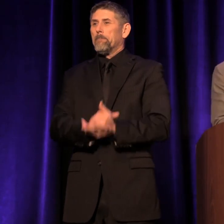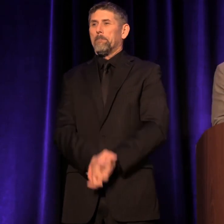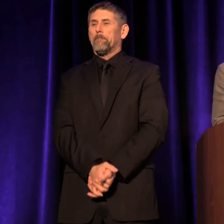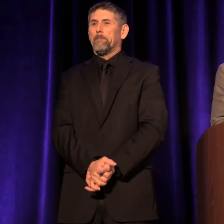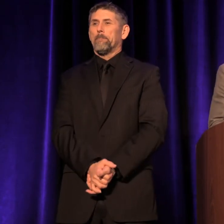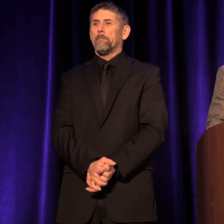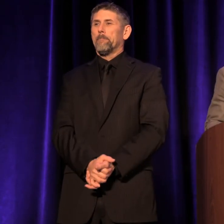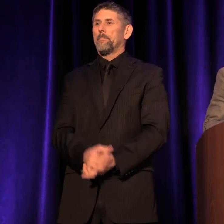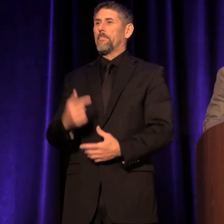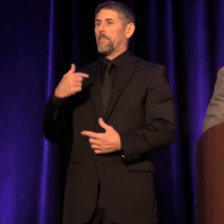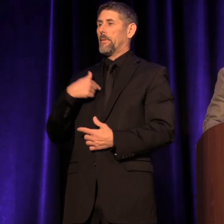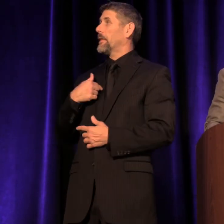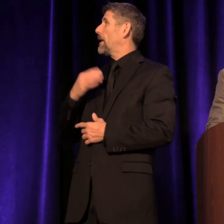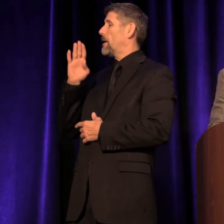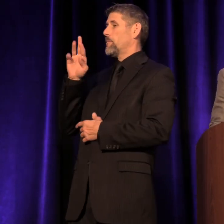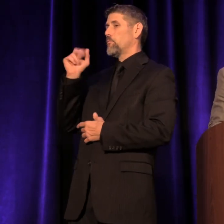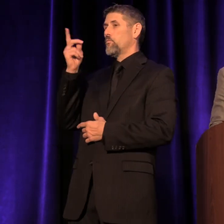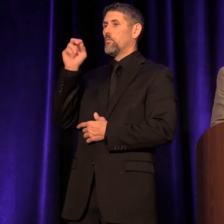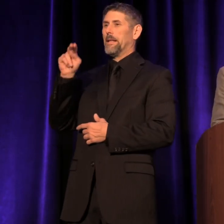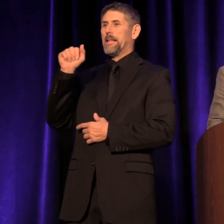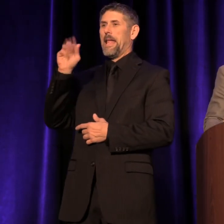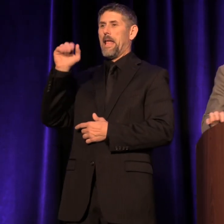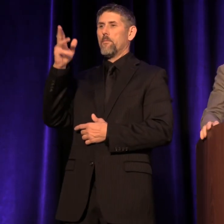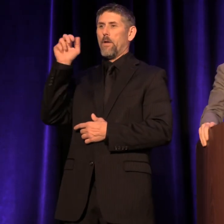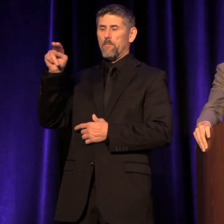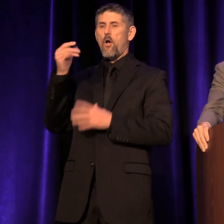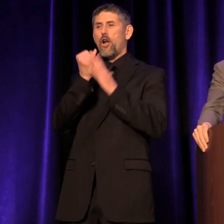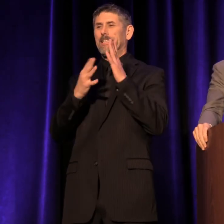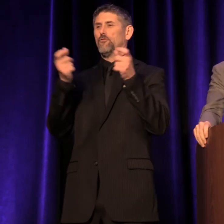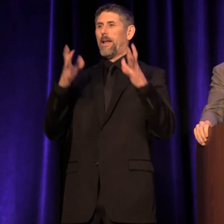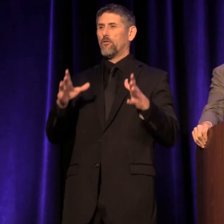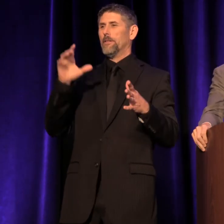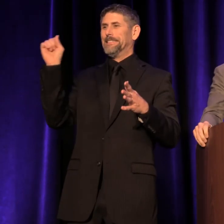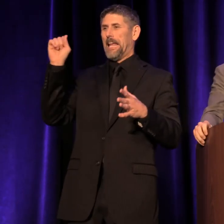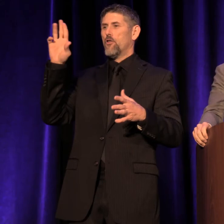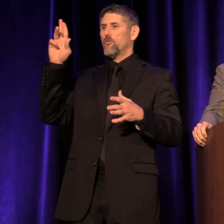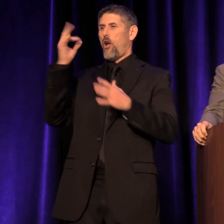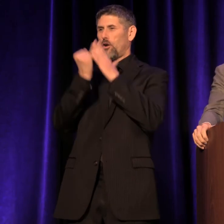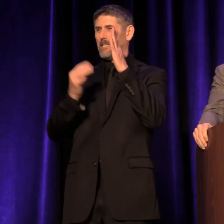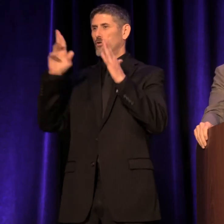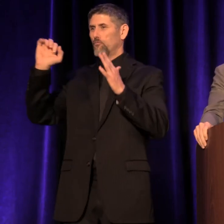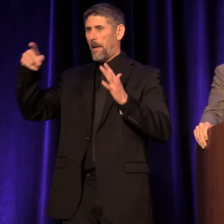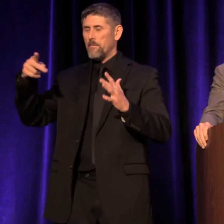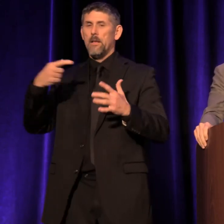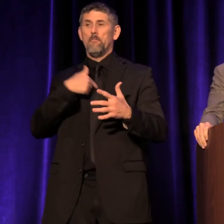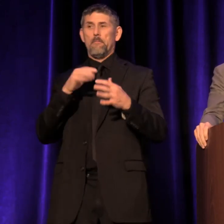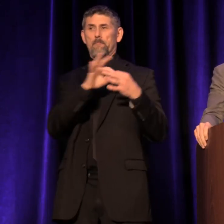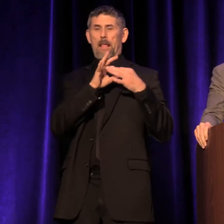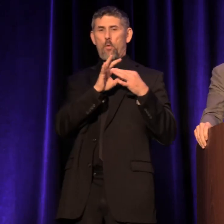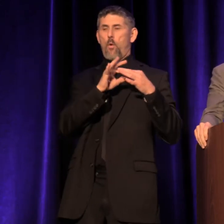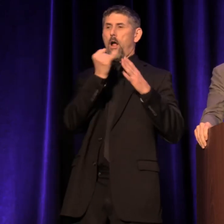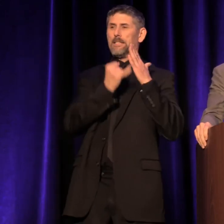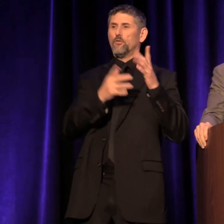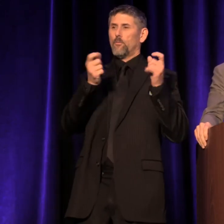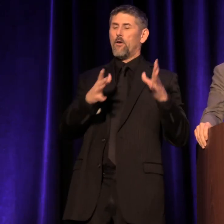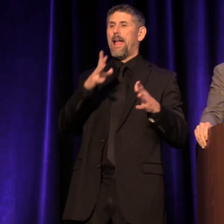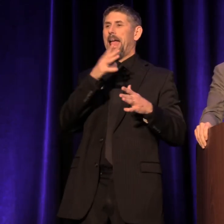Braden Abraham, I'm the Artistic Director of Seattle Rep, and as a fellow artistic director and a long-time fan of Linda Hartzell,